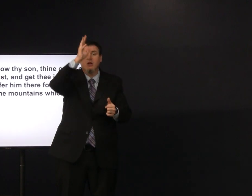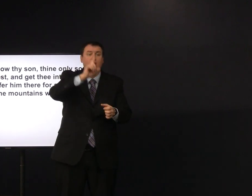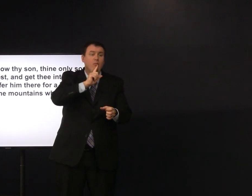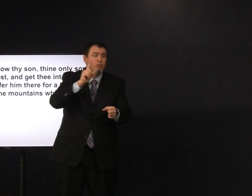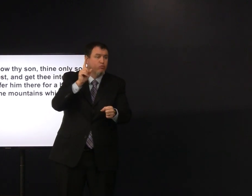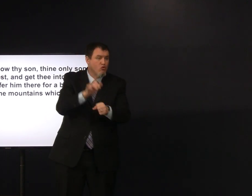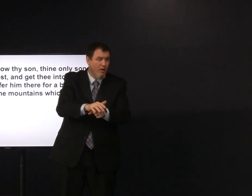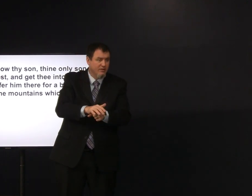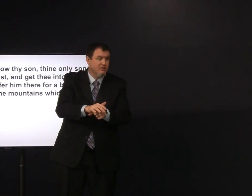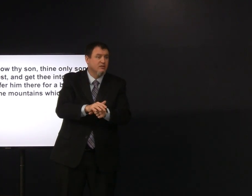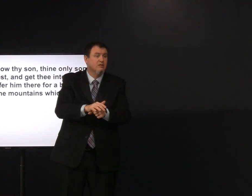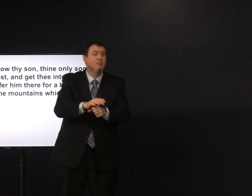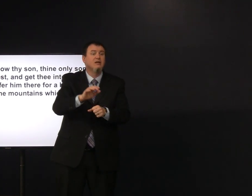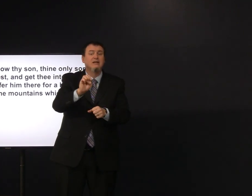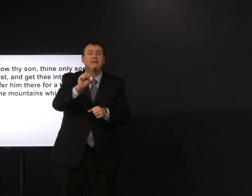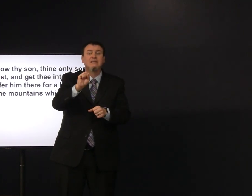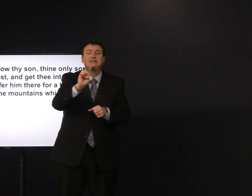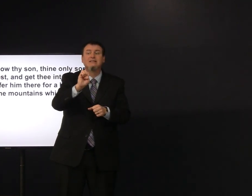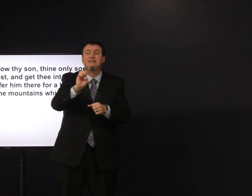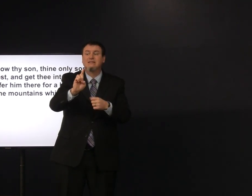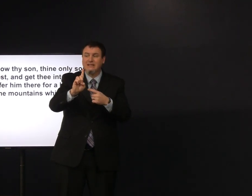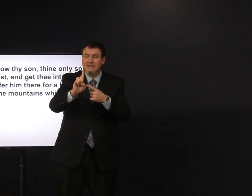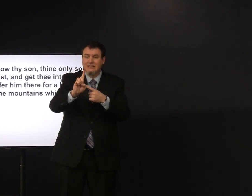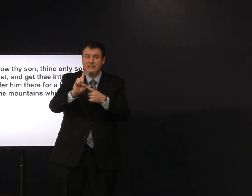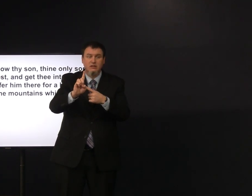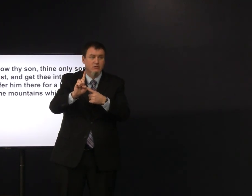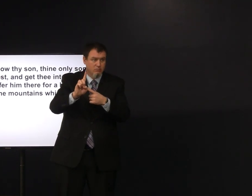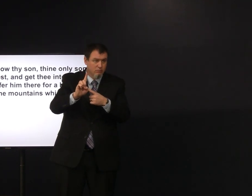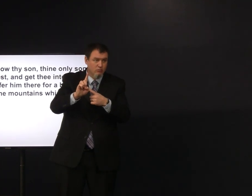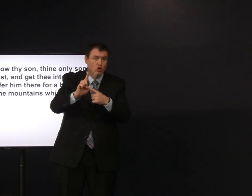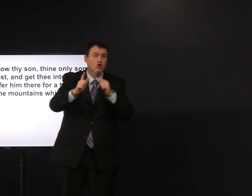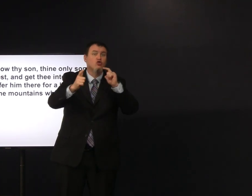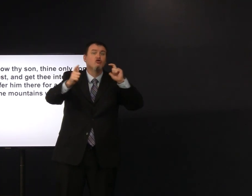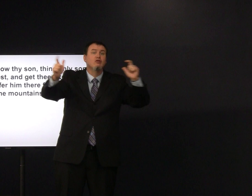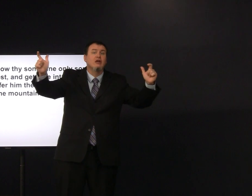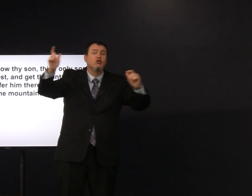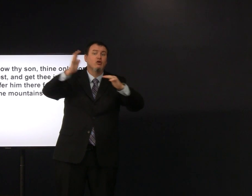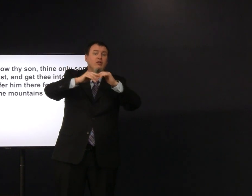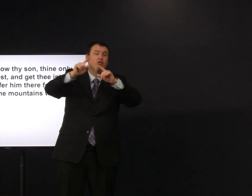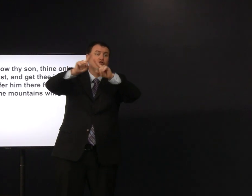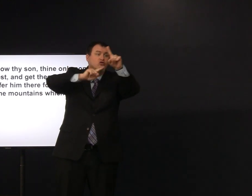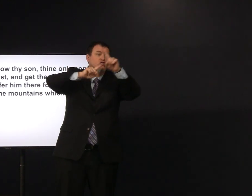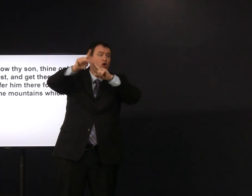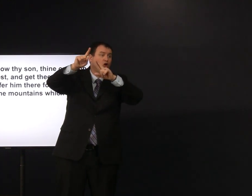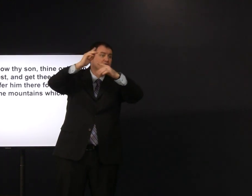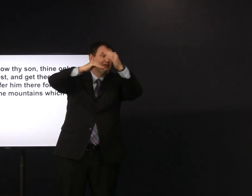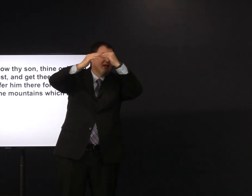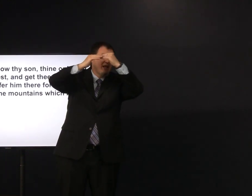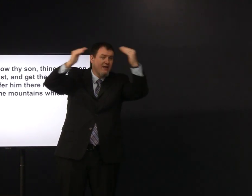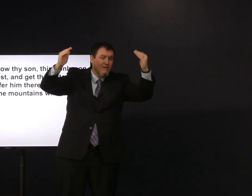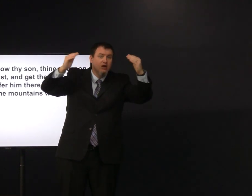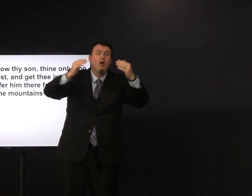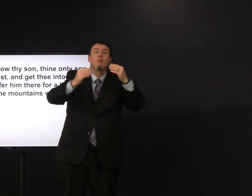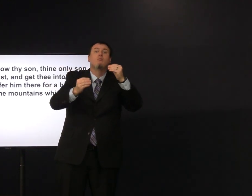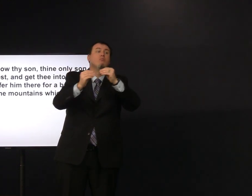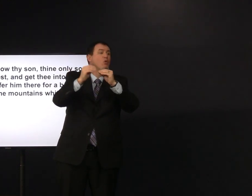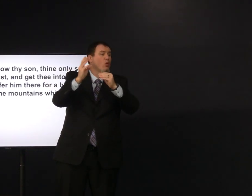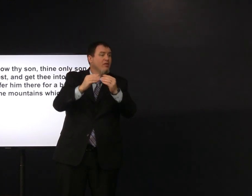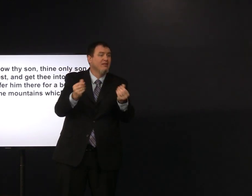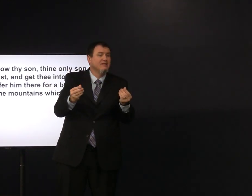follow God God made him a promise that his seed would be greater than the stars in heaven